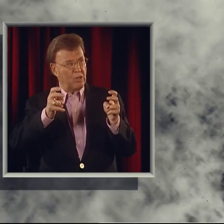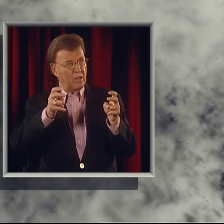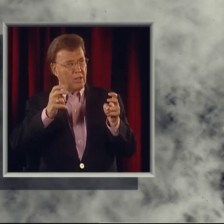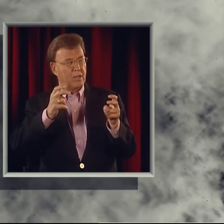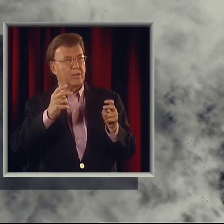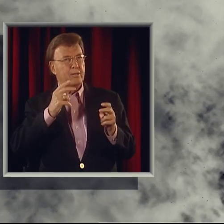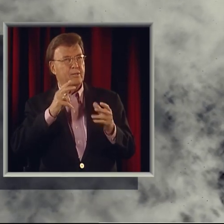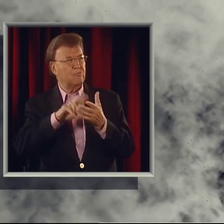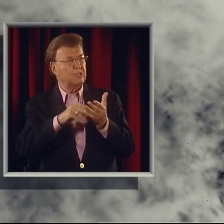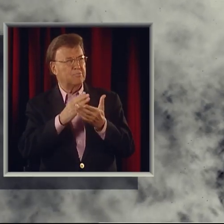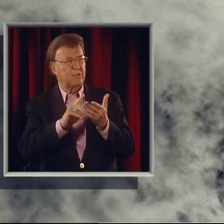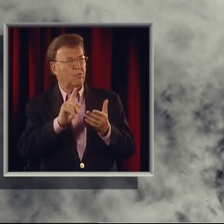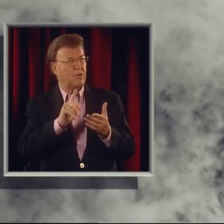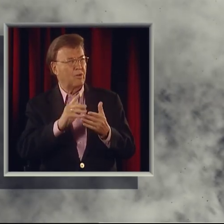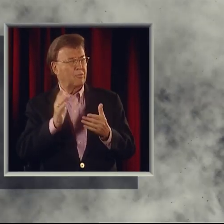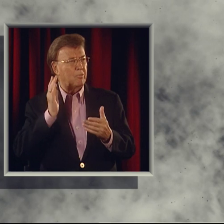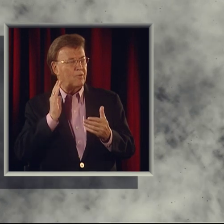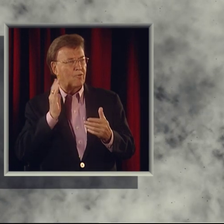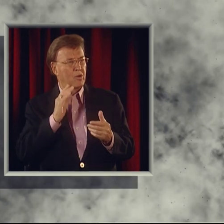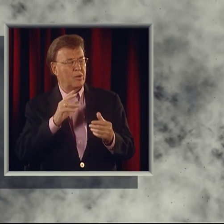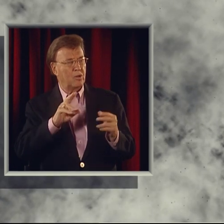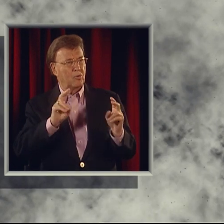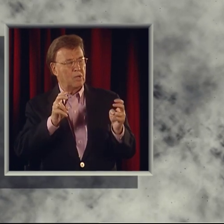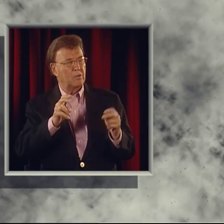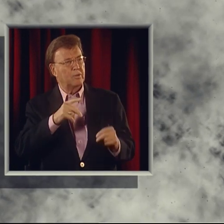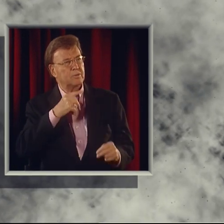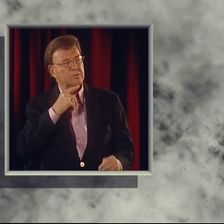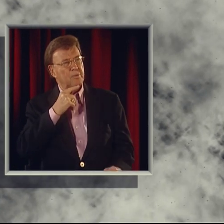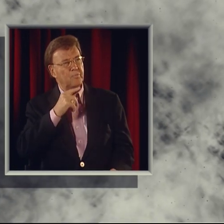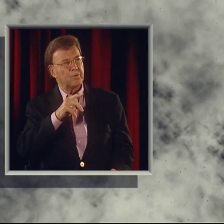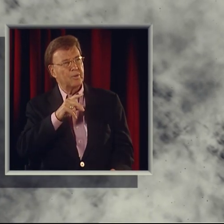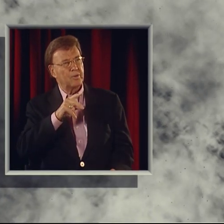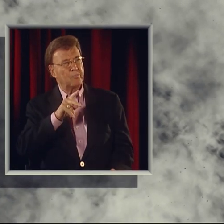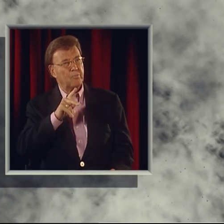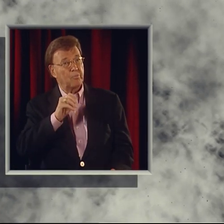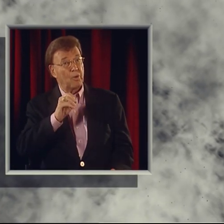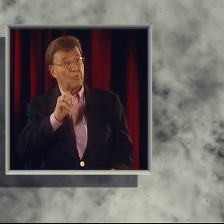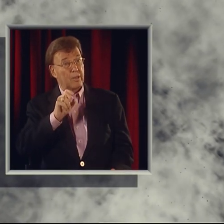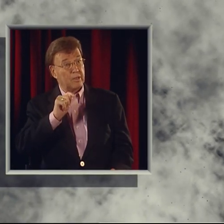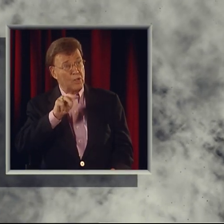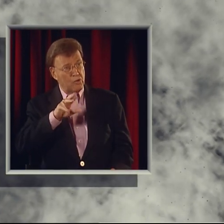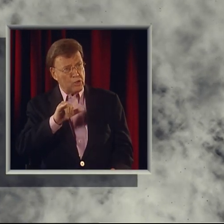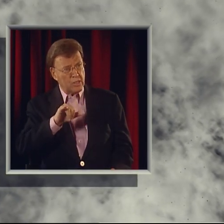I remember reading a quote somewhere, and it said...